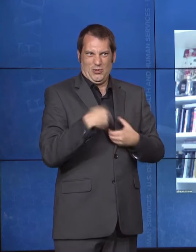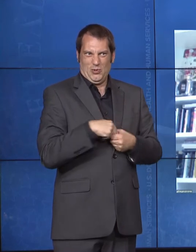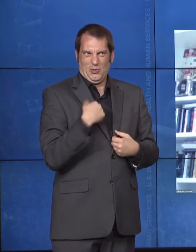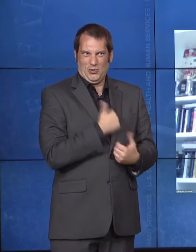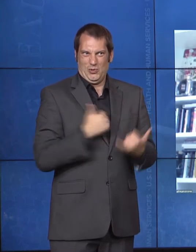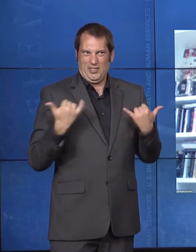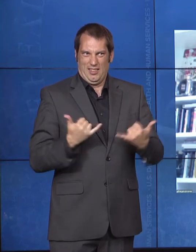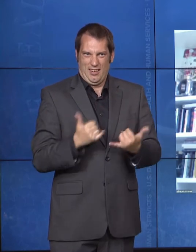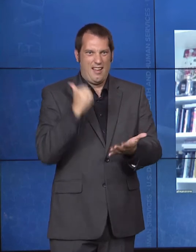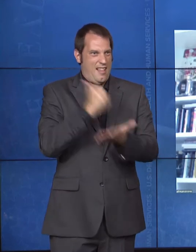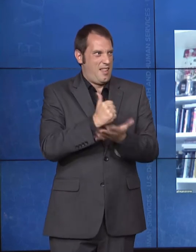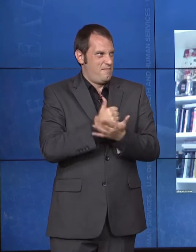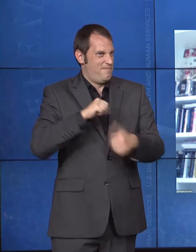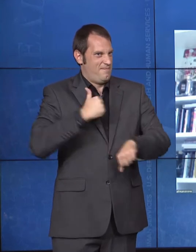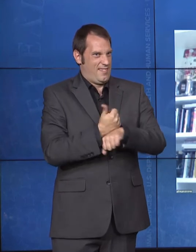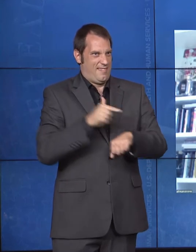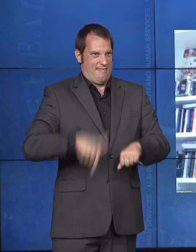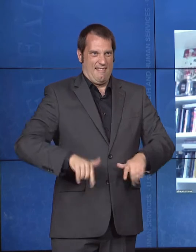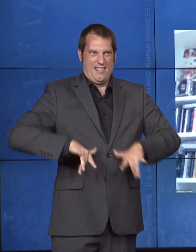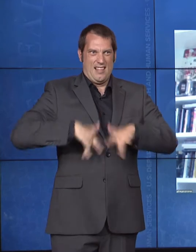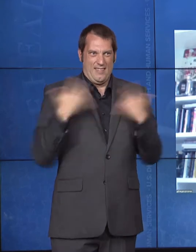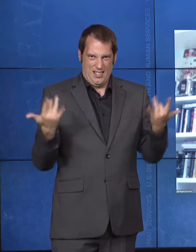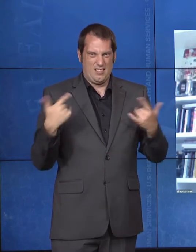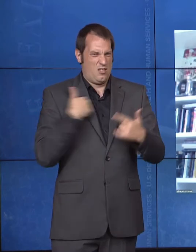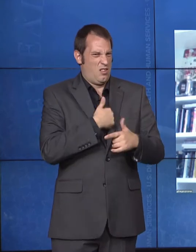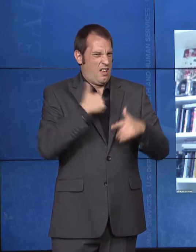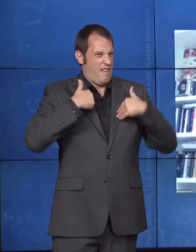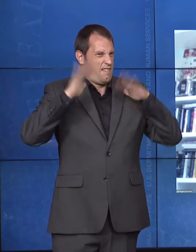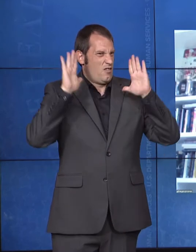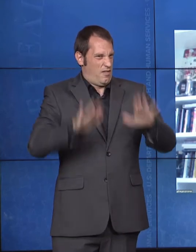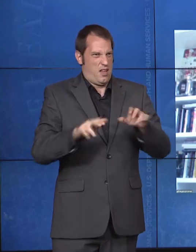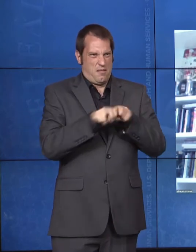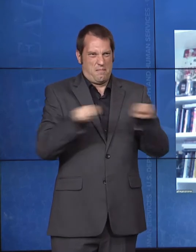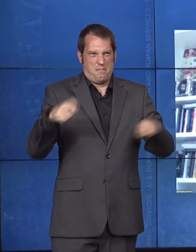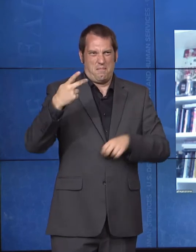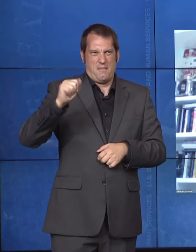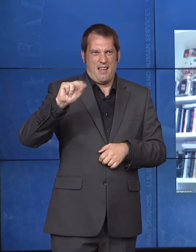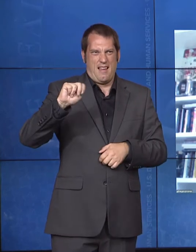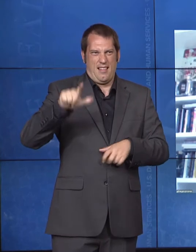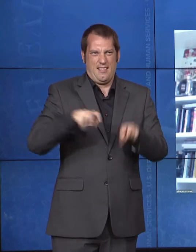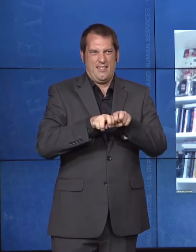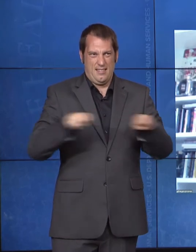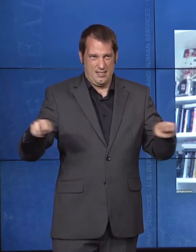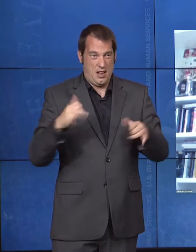And with that, I'm going to turn it over to Julie Hocker to kick us off on the panel.